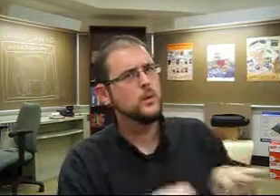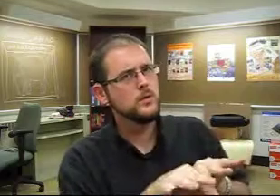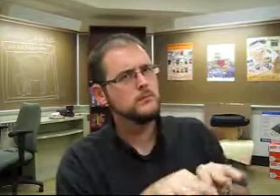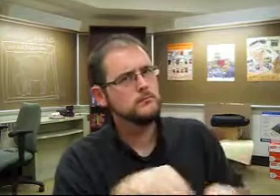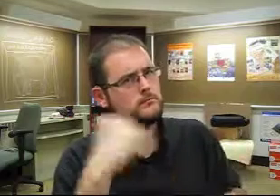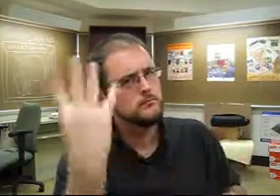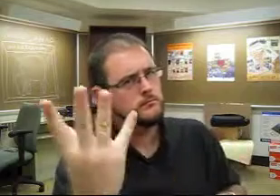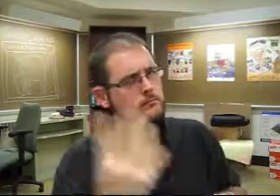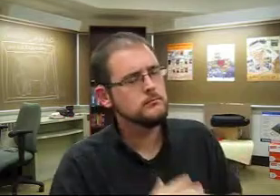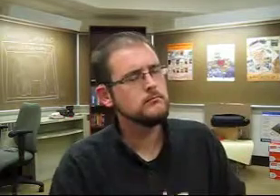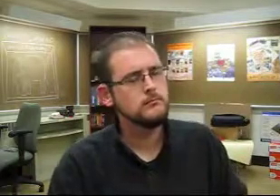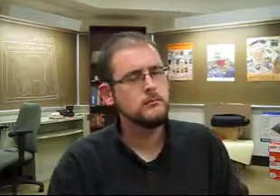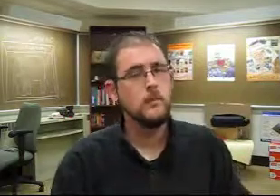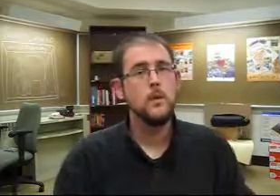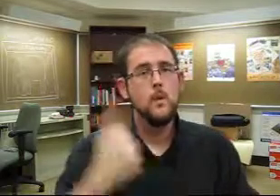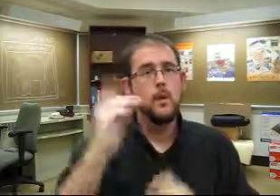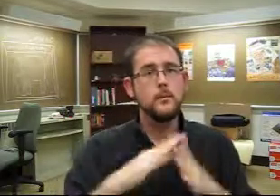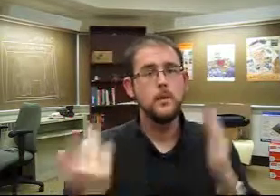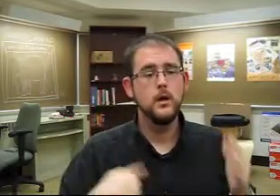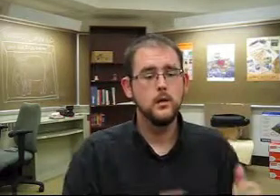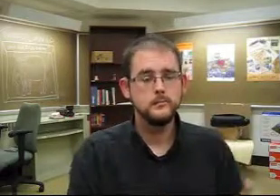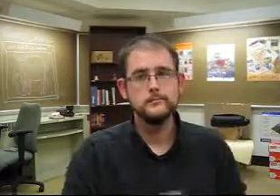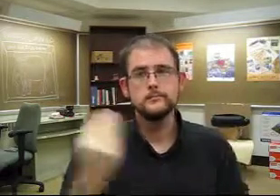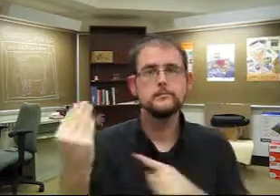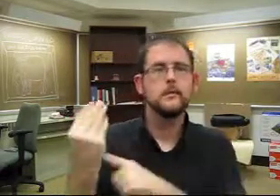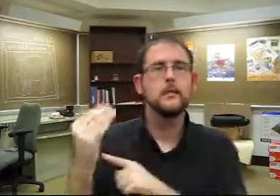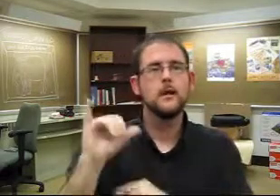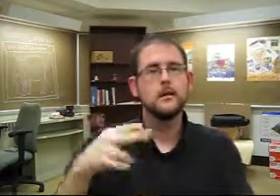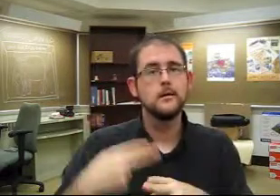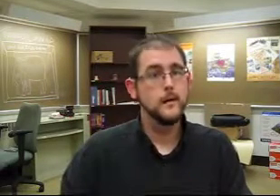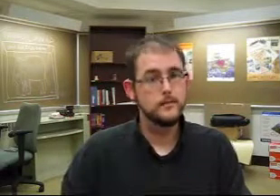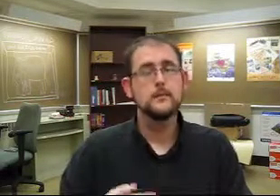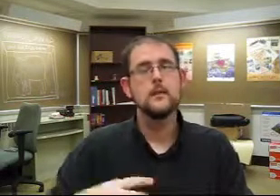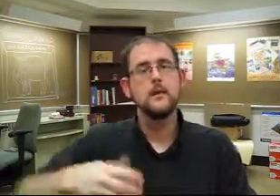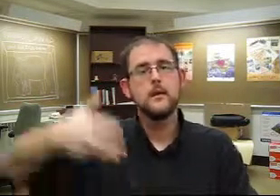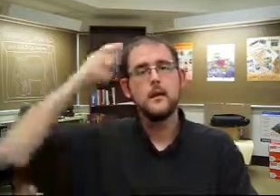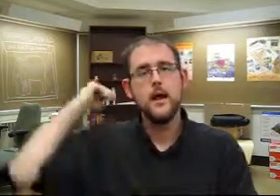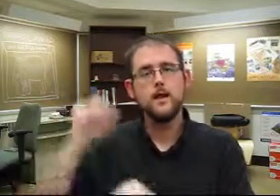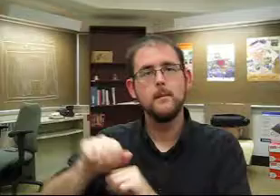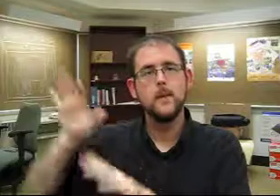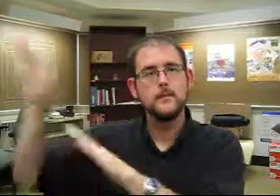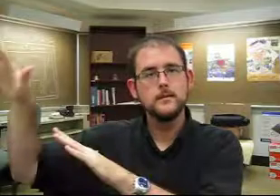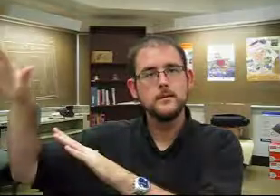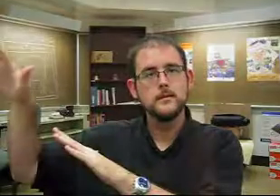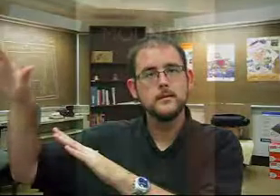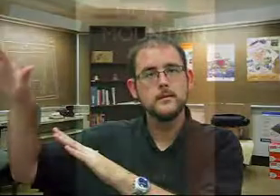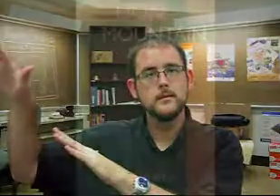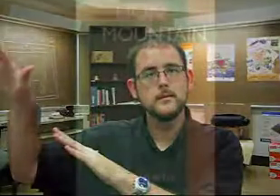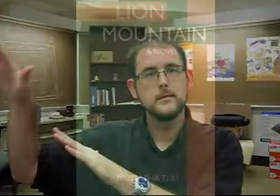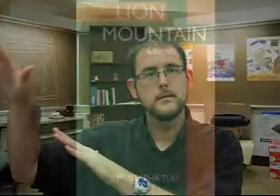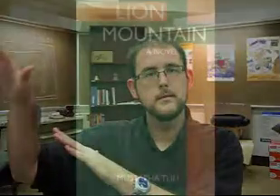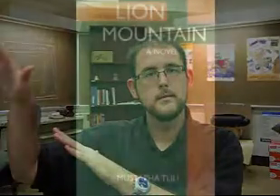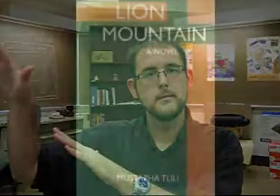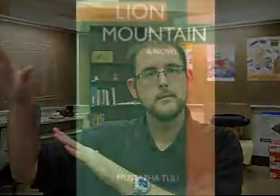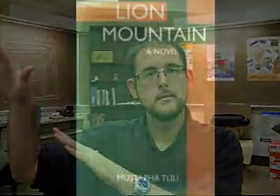Bright colors are important. Yup. One of the books I grabbed was "Lion Mountain."